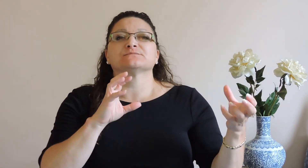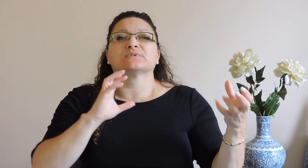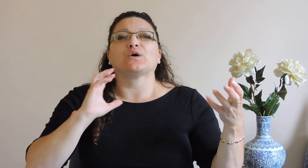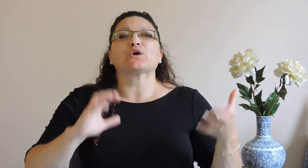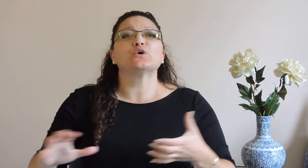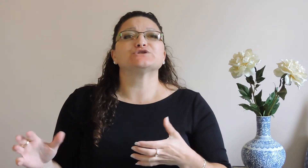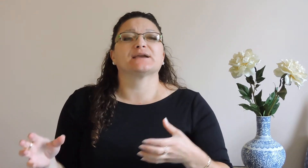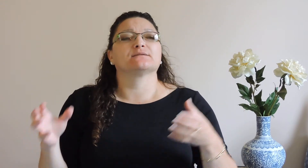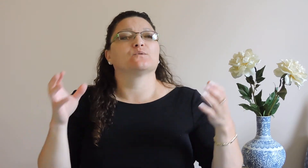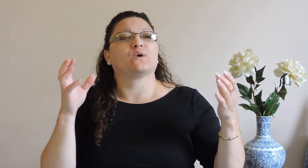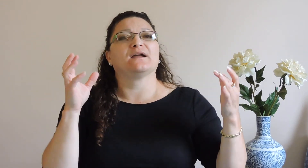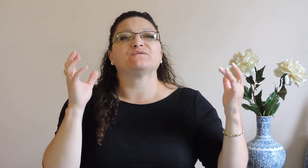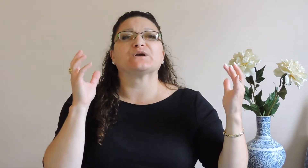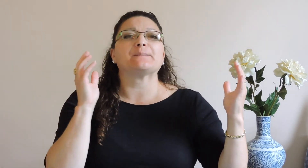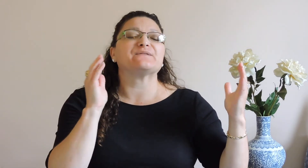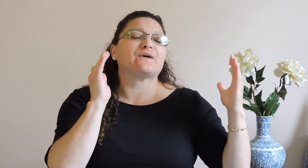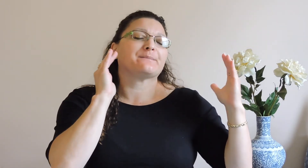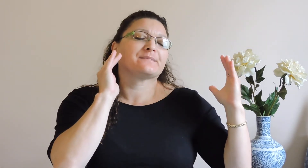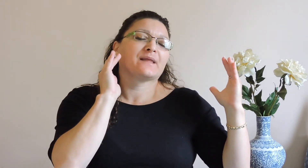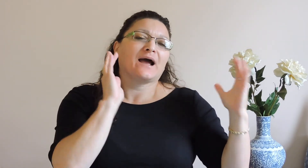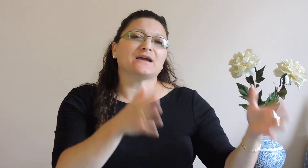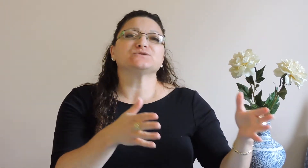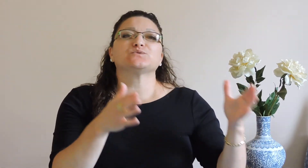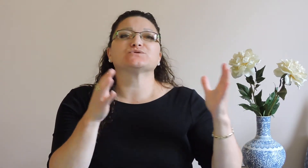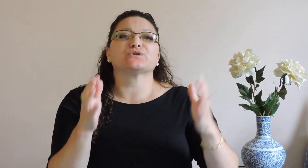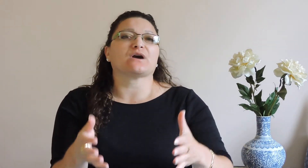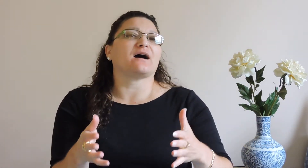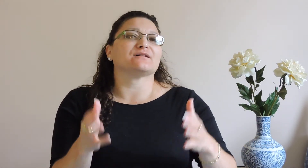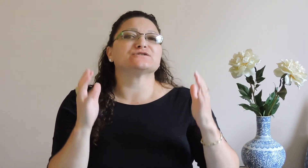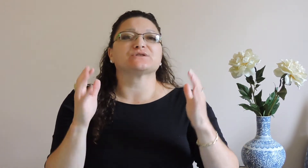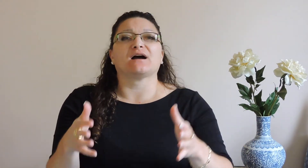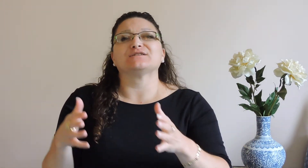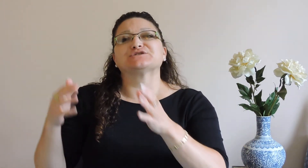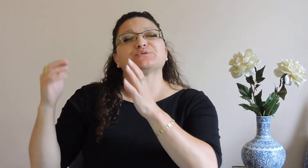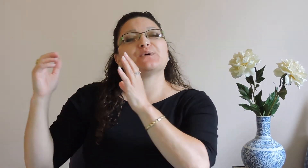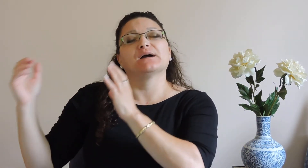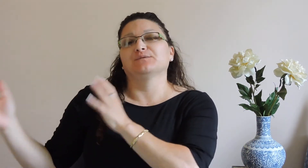you know coaching - where if you're coming from high school to college, college to